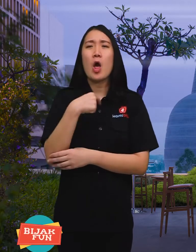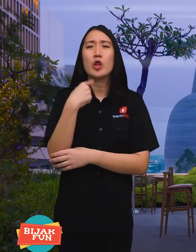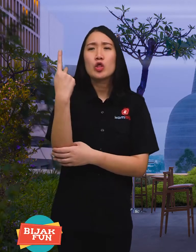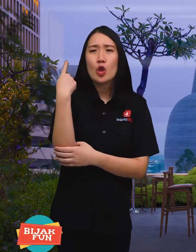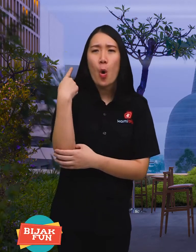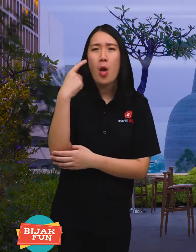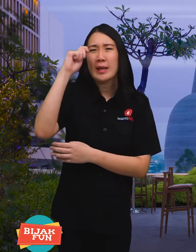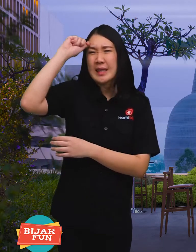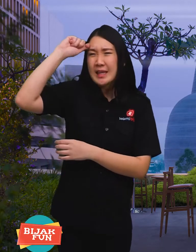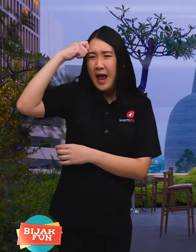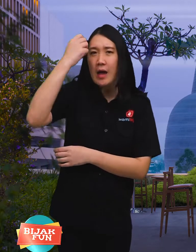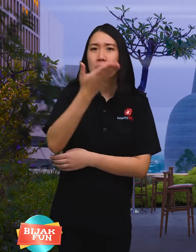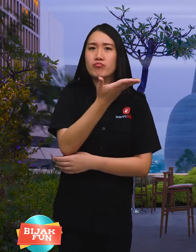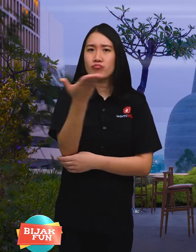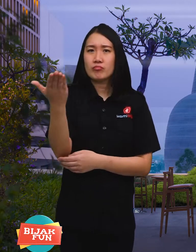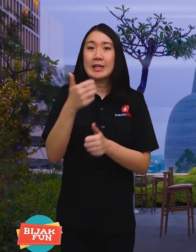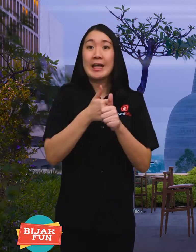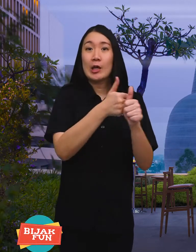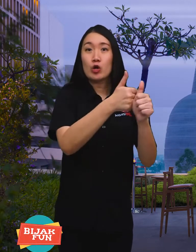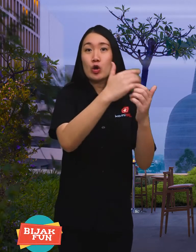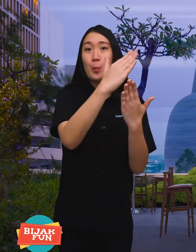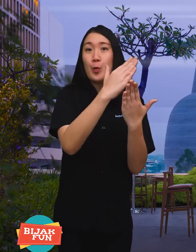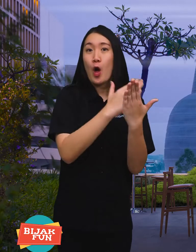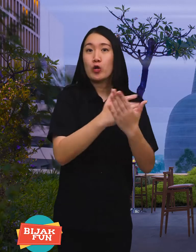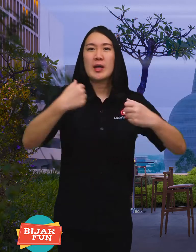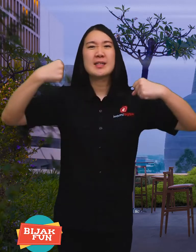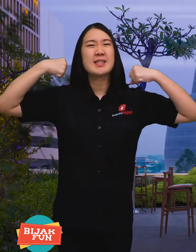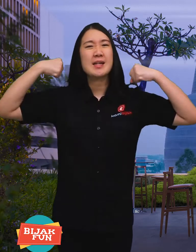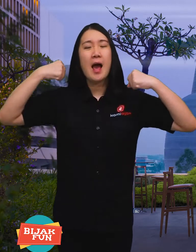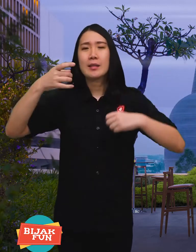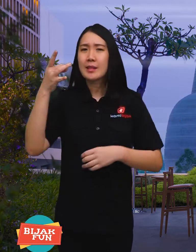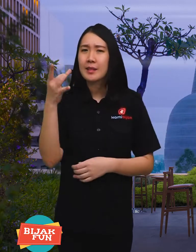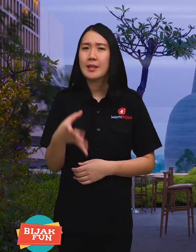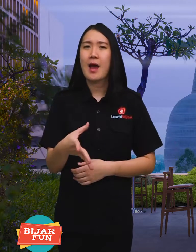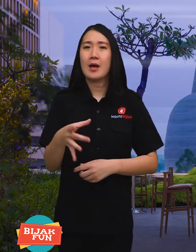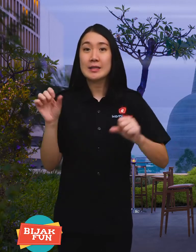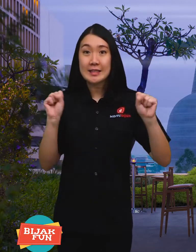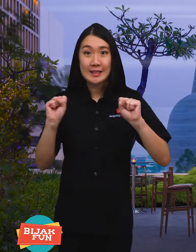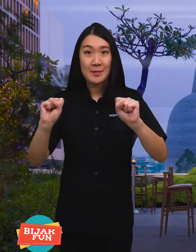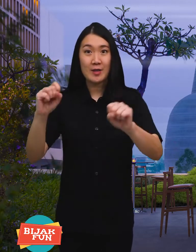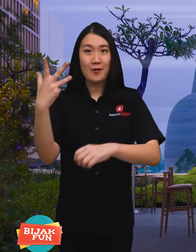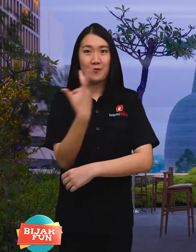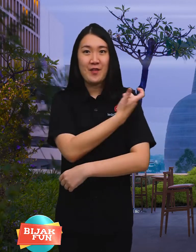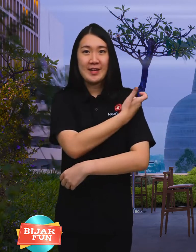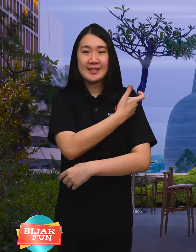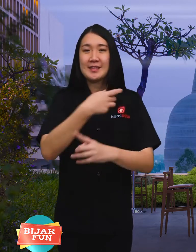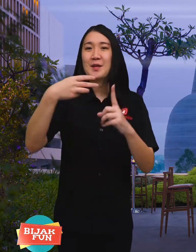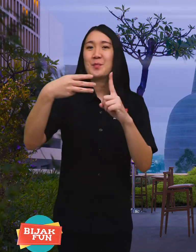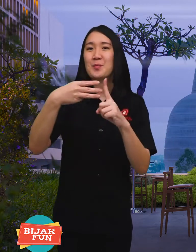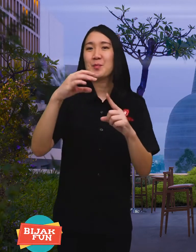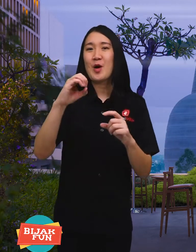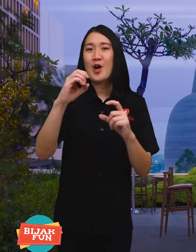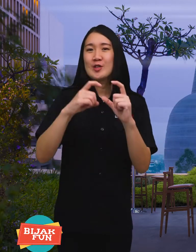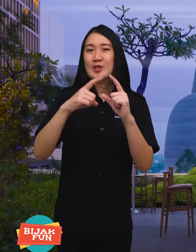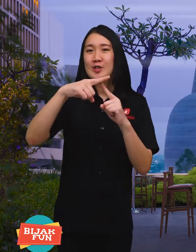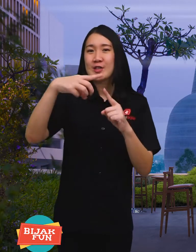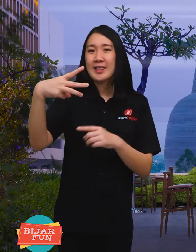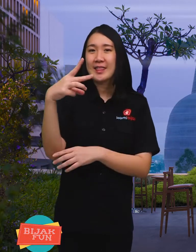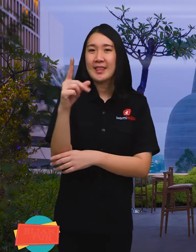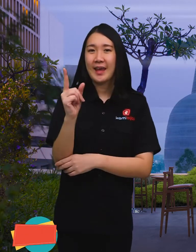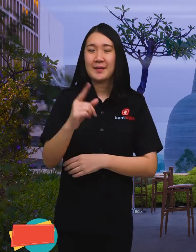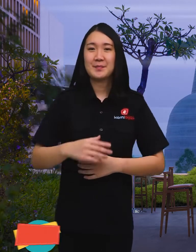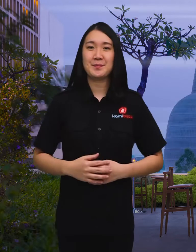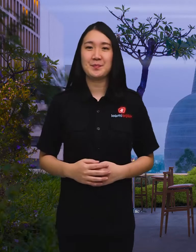remember you guys still obey the health protocols strictly and immediately booster vaccine yes.